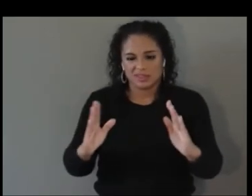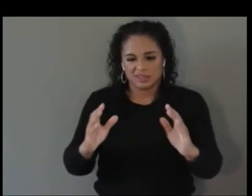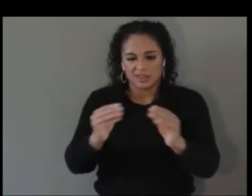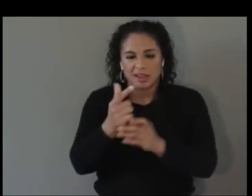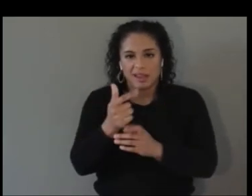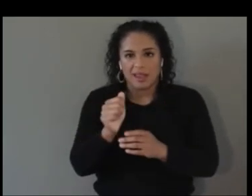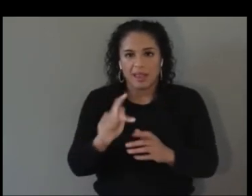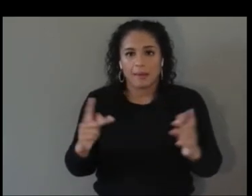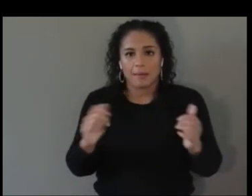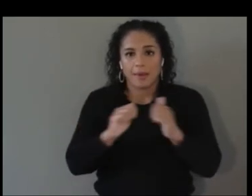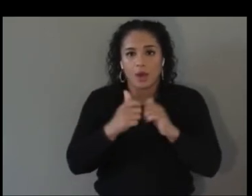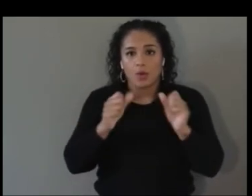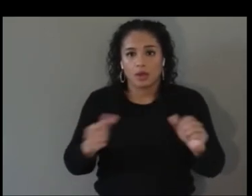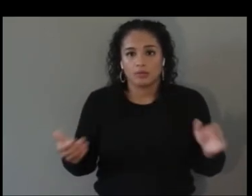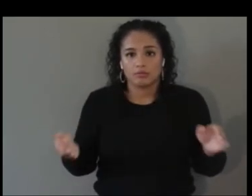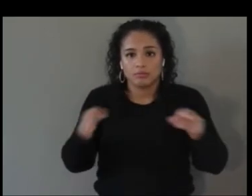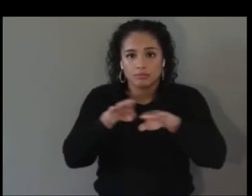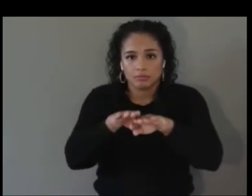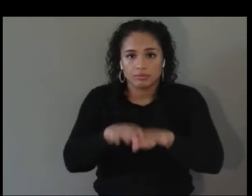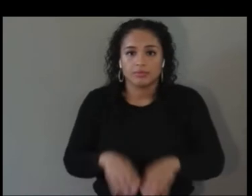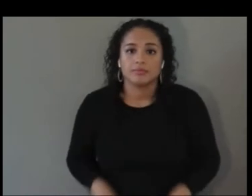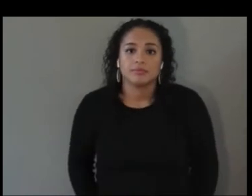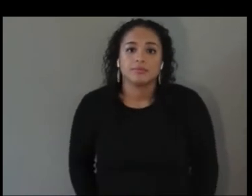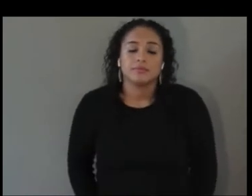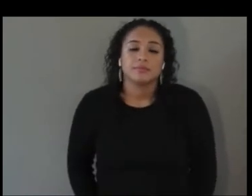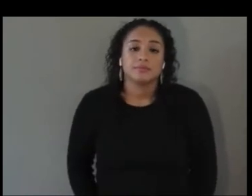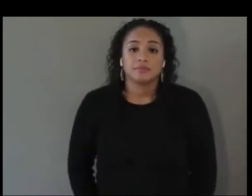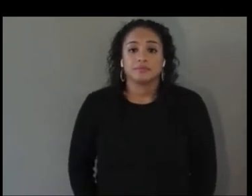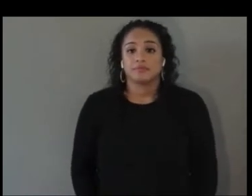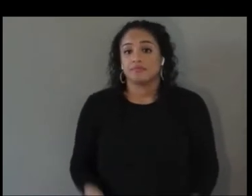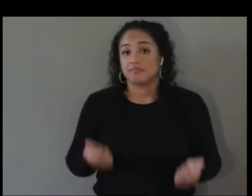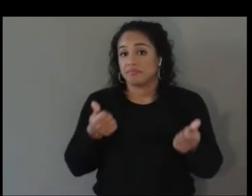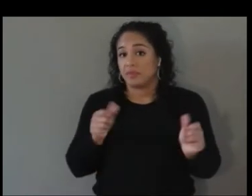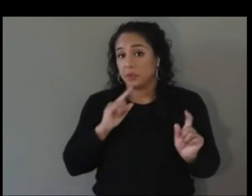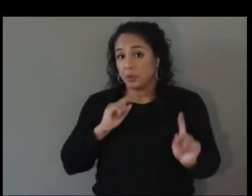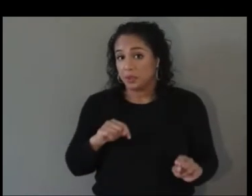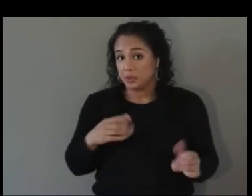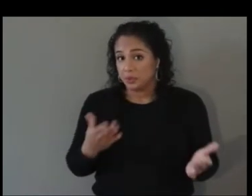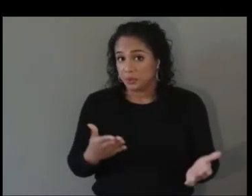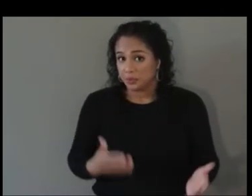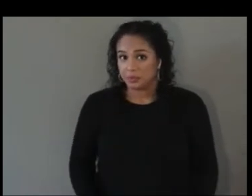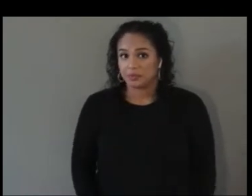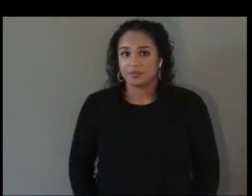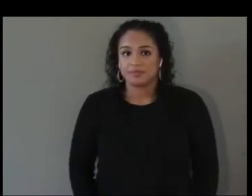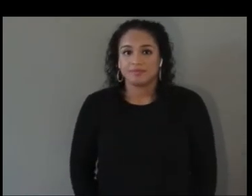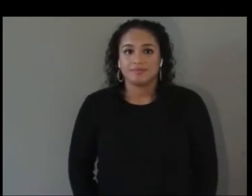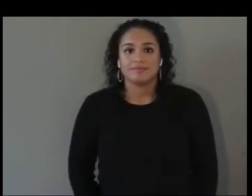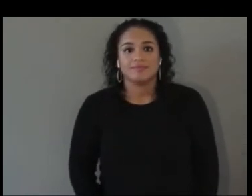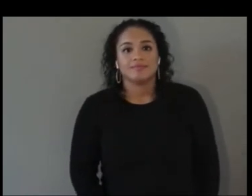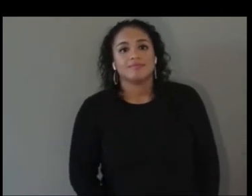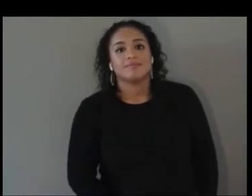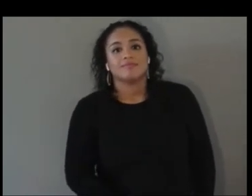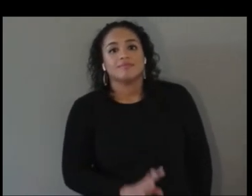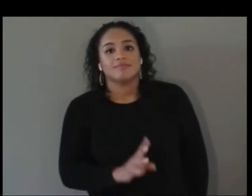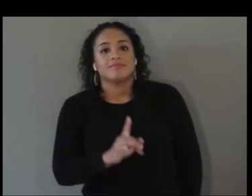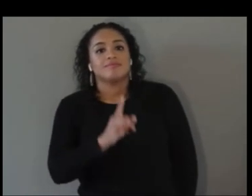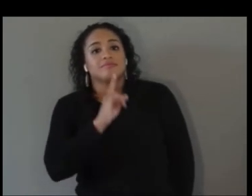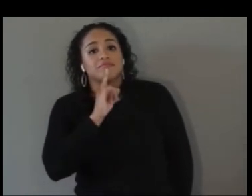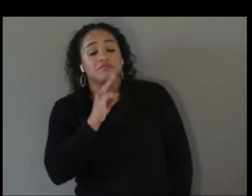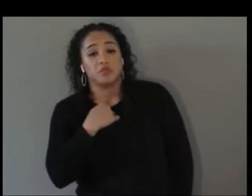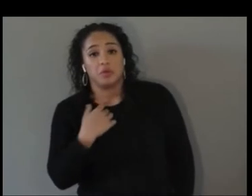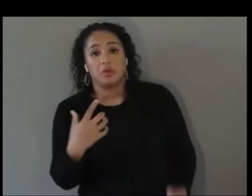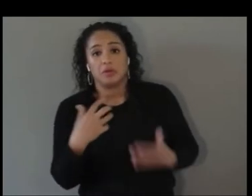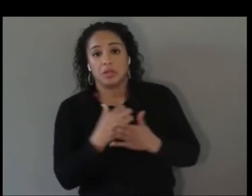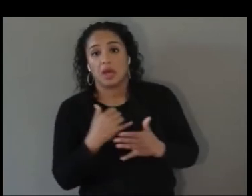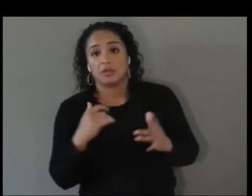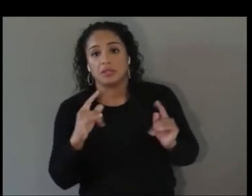Sure. I’ll take it. >> I could. >> Josh, do you want to go?